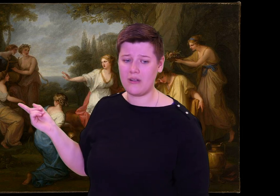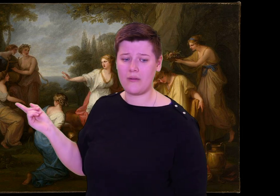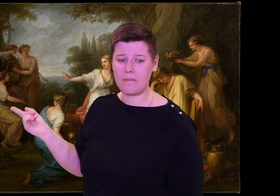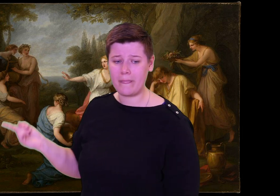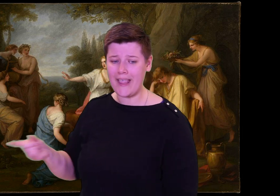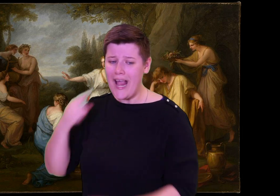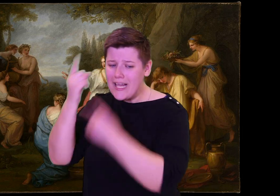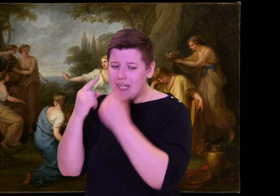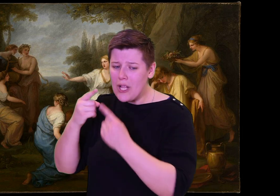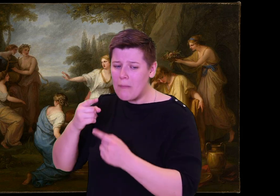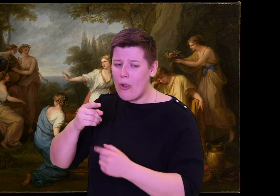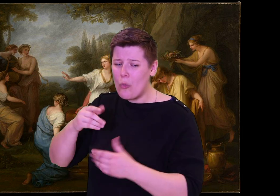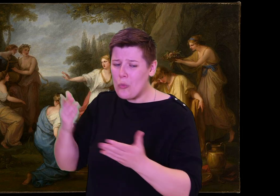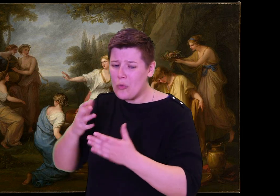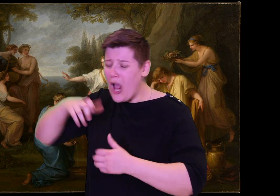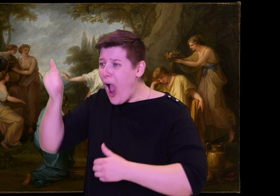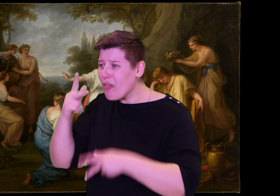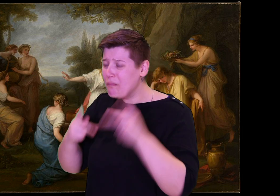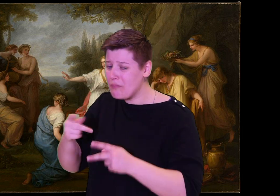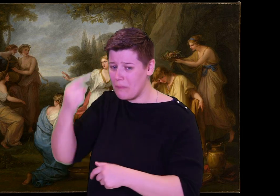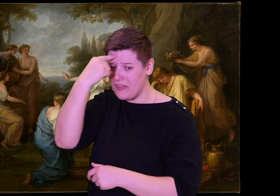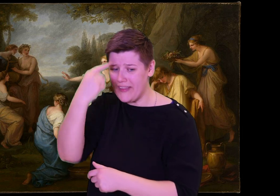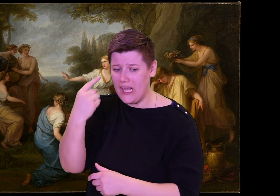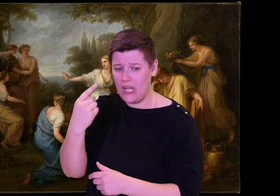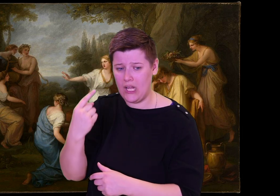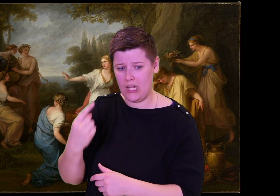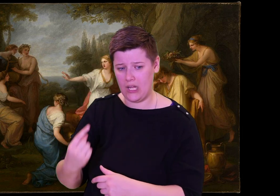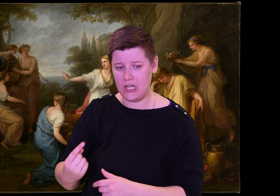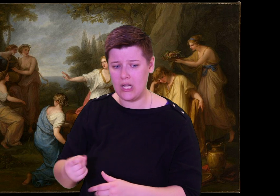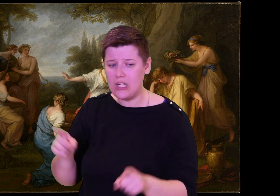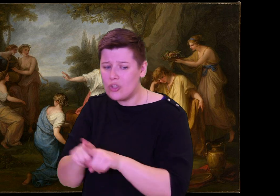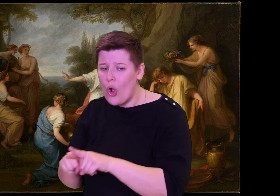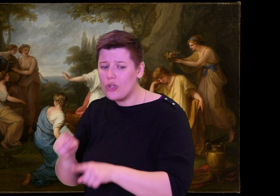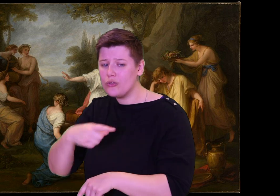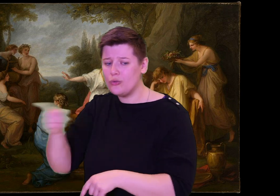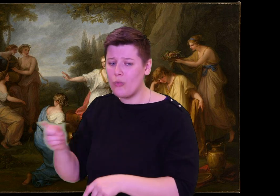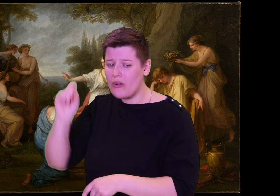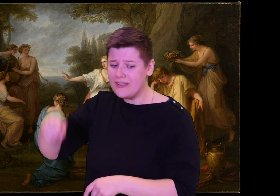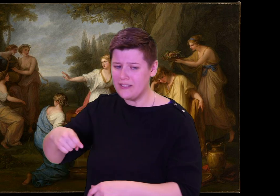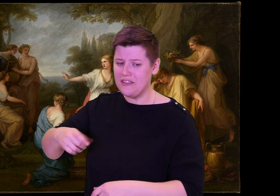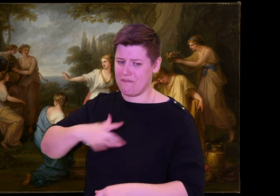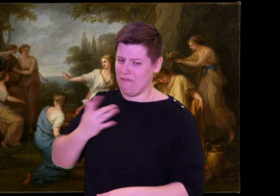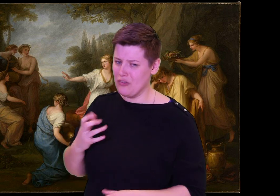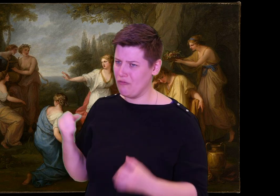They are too scared. Instead, they haunt our house day after day, and kill our